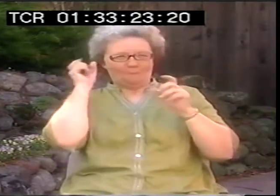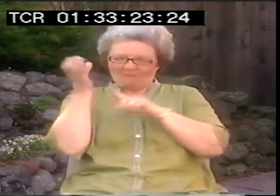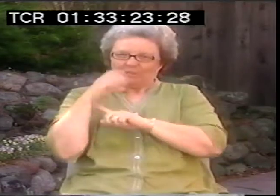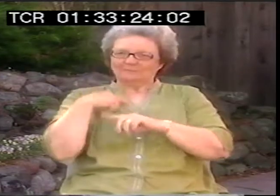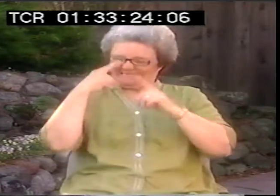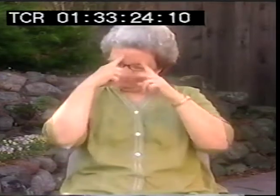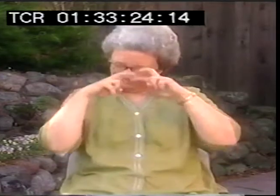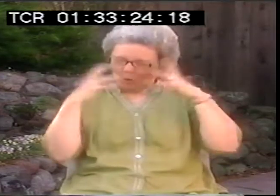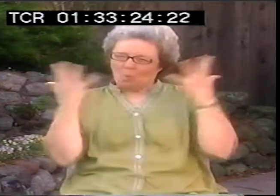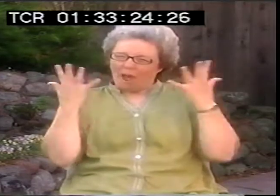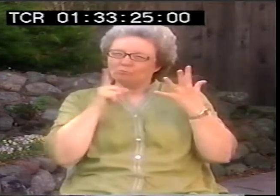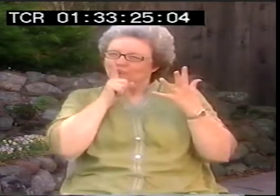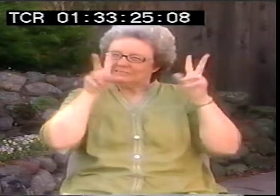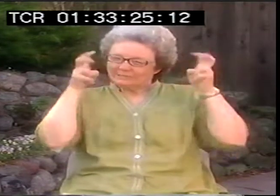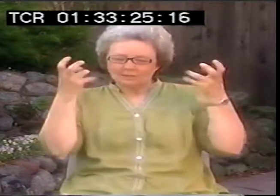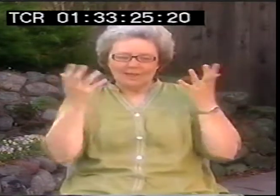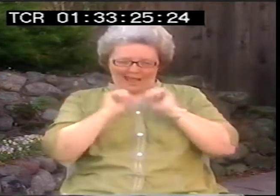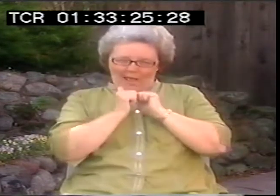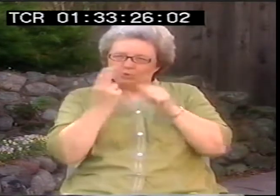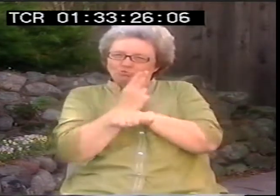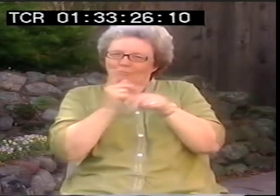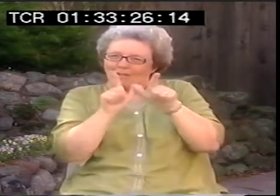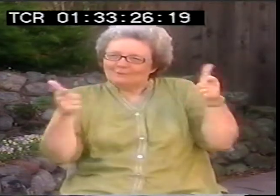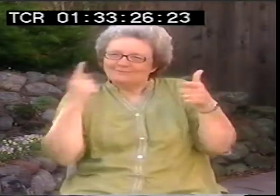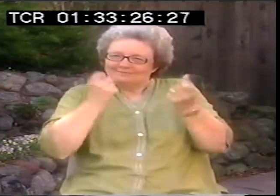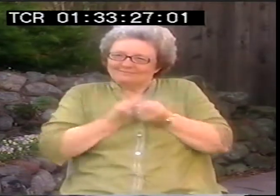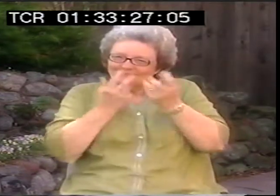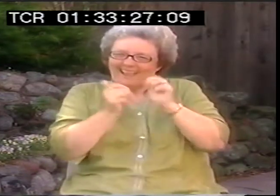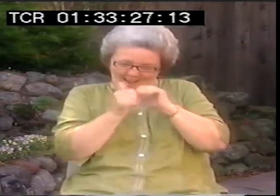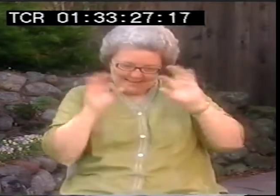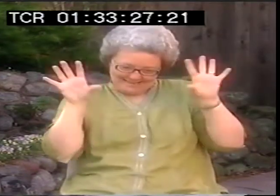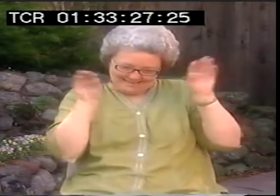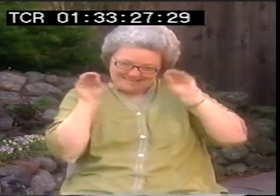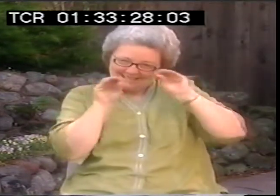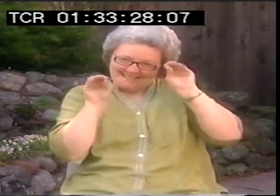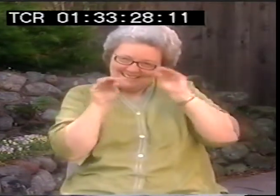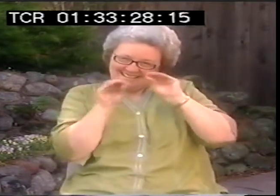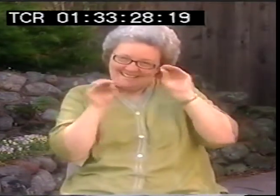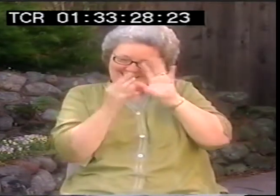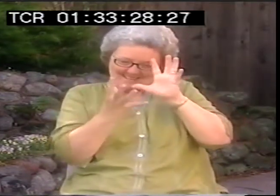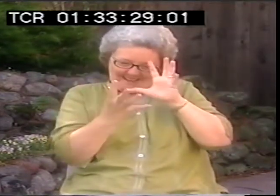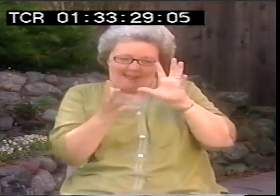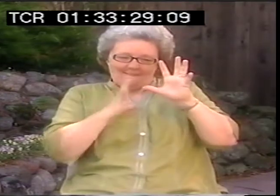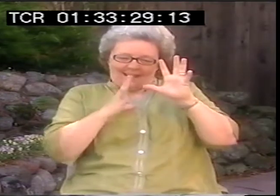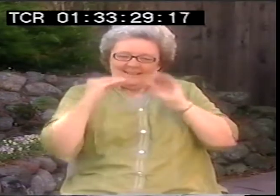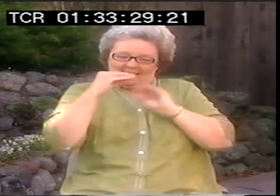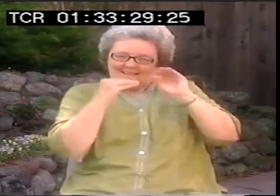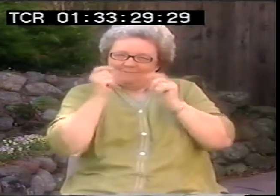It forces me to look, like really at what the issue is to find the right language to be able to express it.